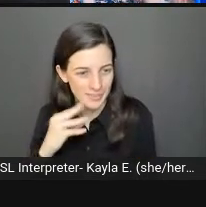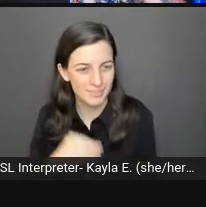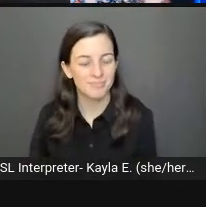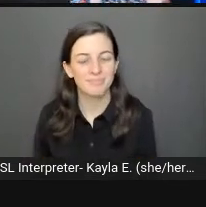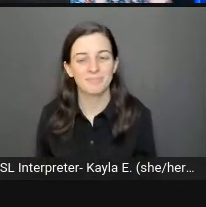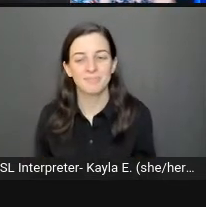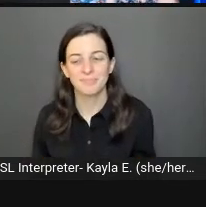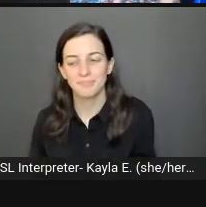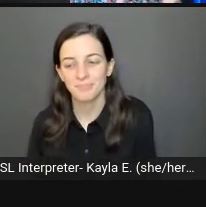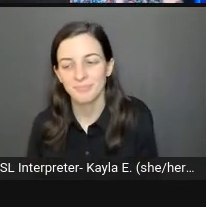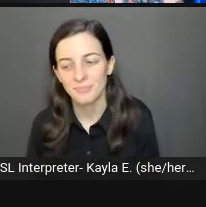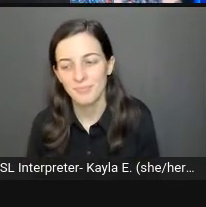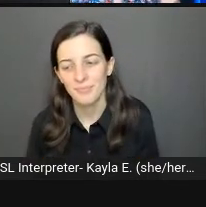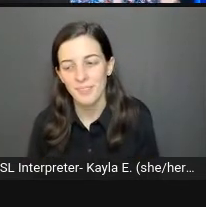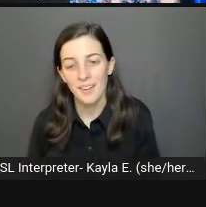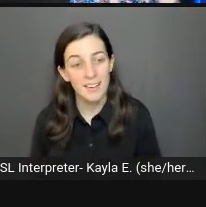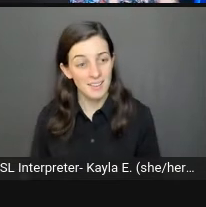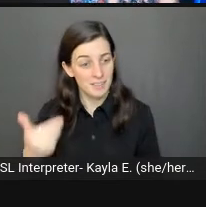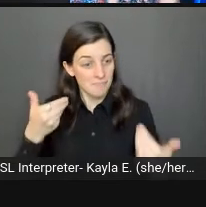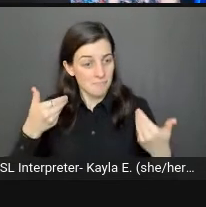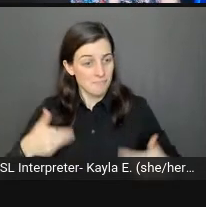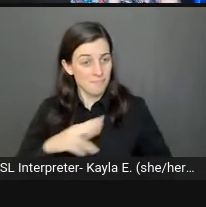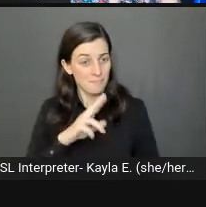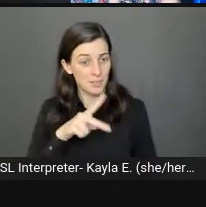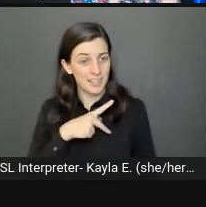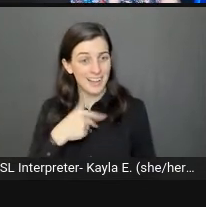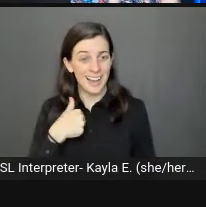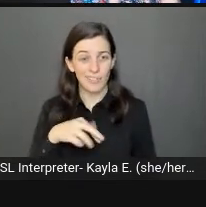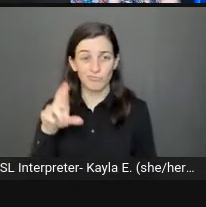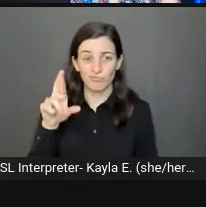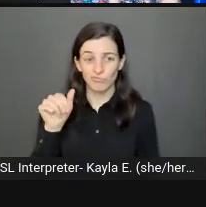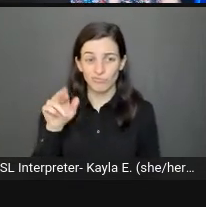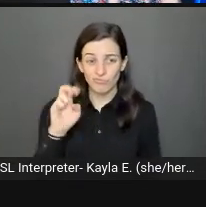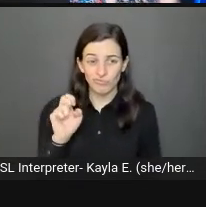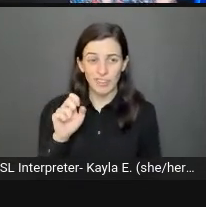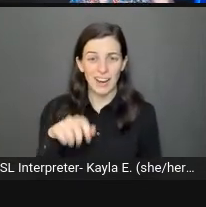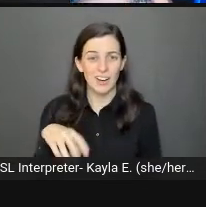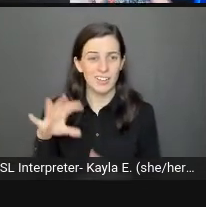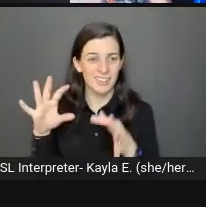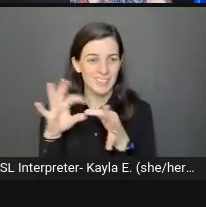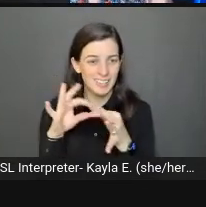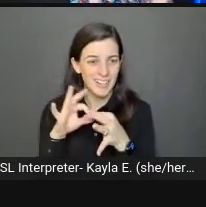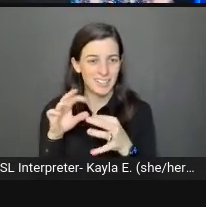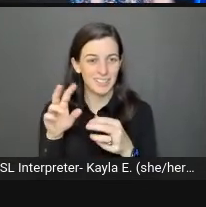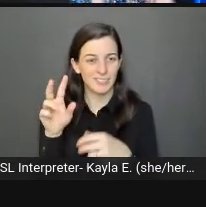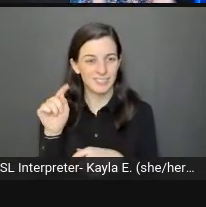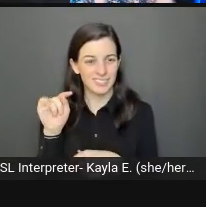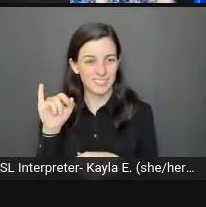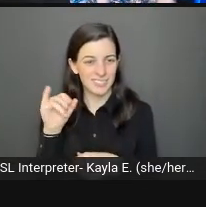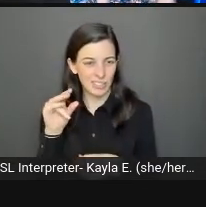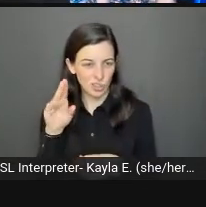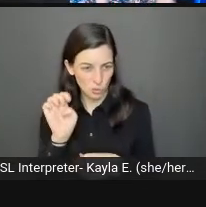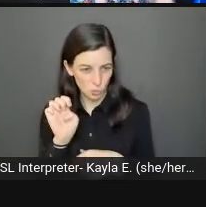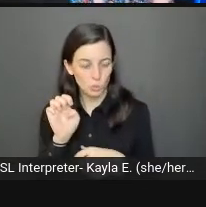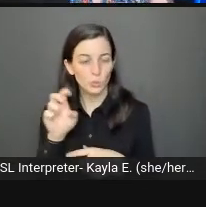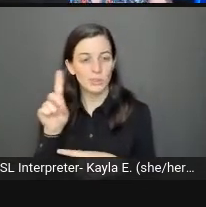I have a rare connective tissue disorder, and essentially, my collagen throughout my entire body is weak.